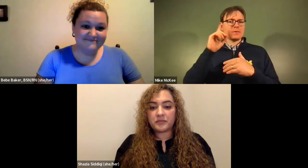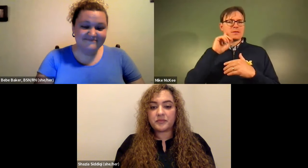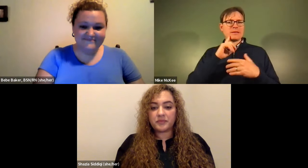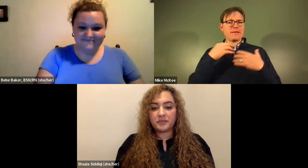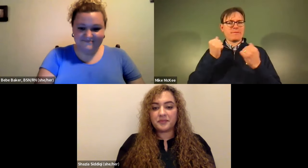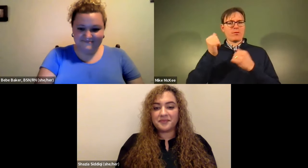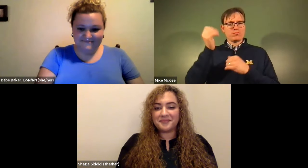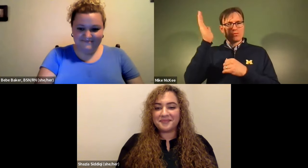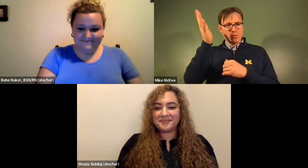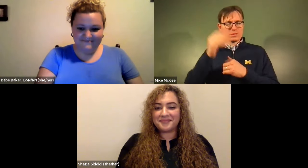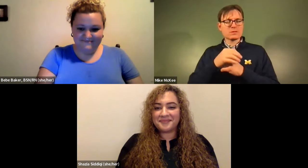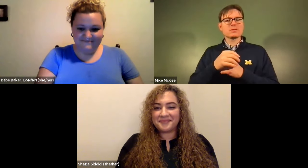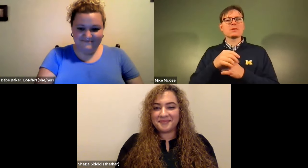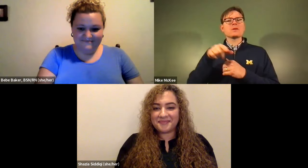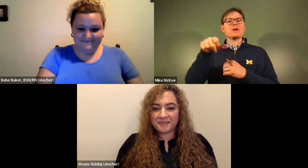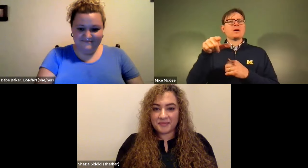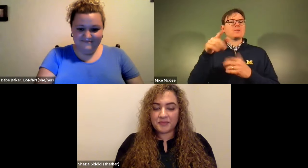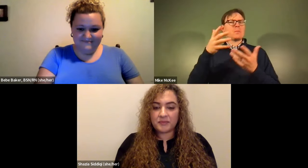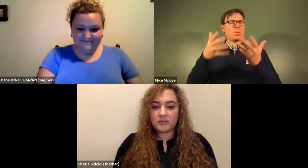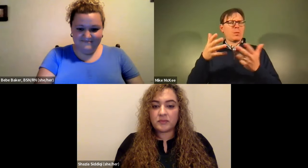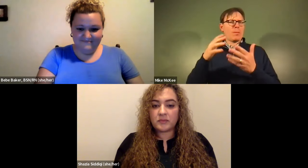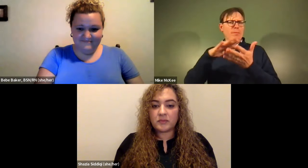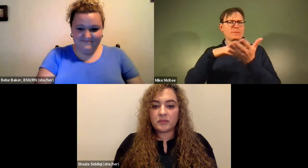James Cech: We will announce the next def health talk soon.